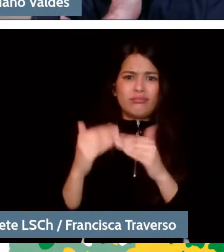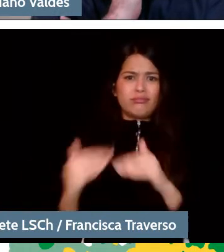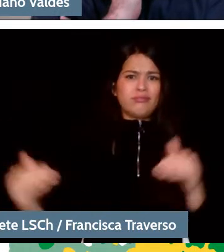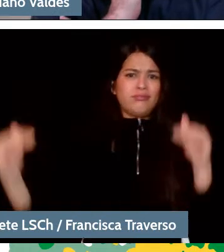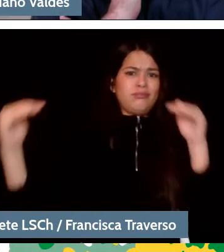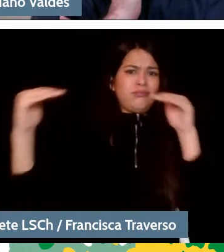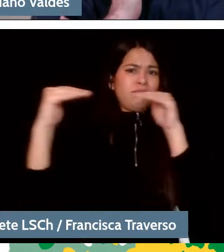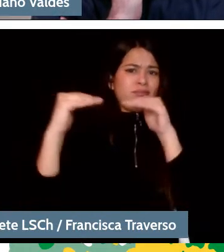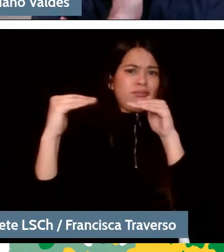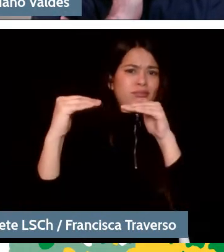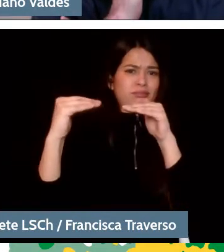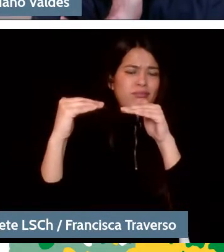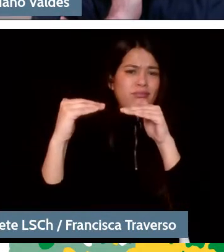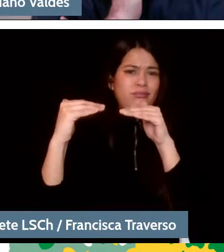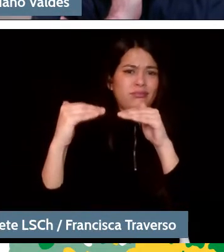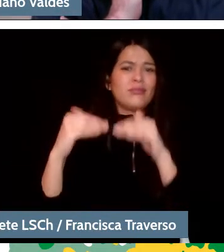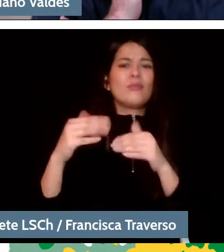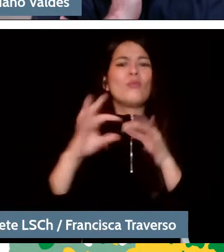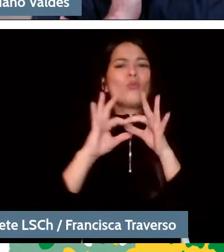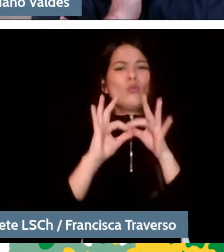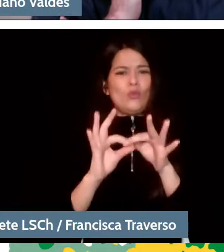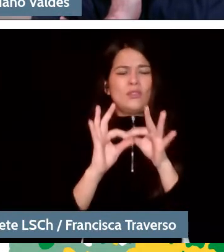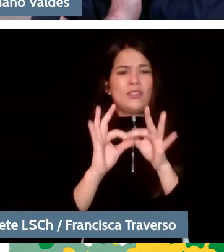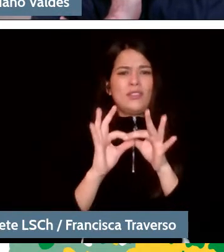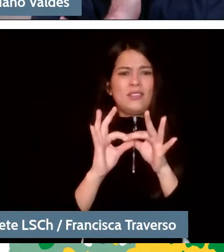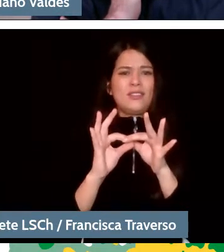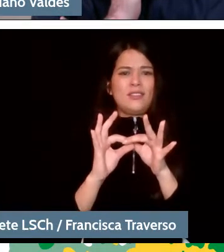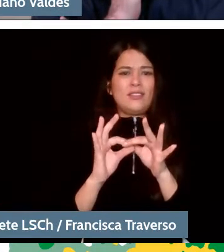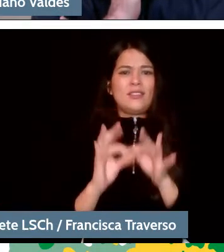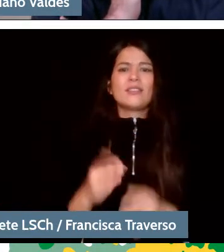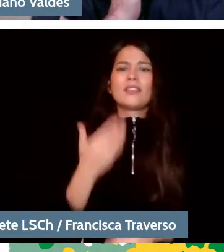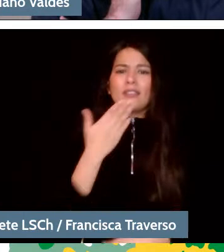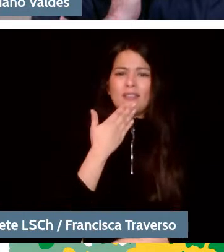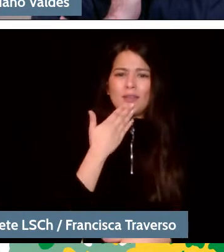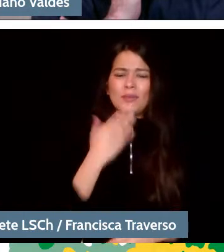Thank you very much, Jose Manuel. Thanks also to Francisca